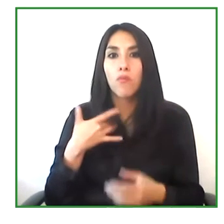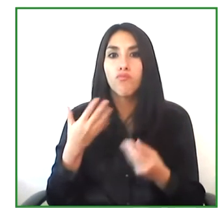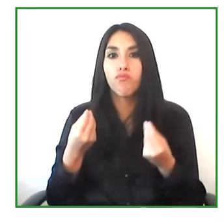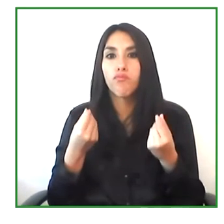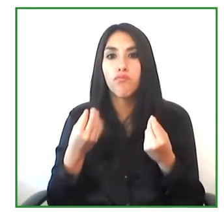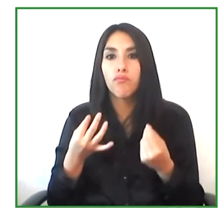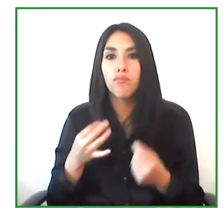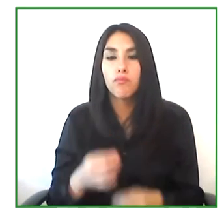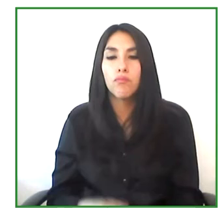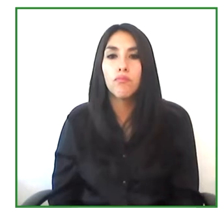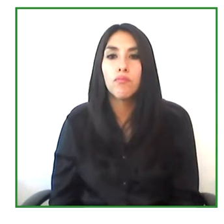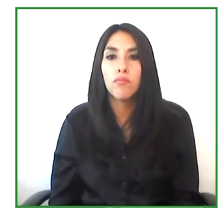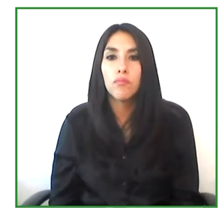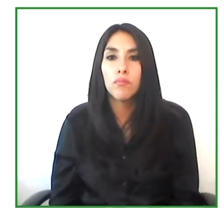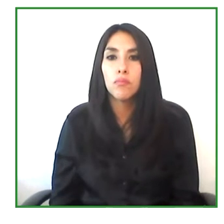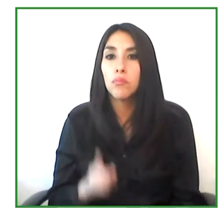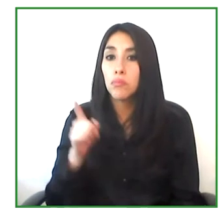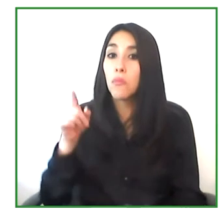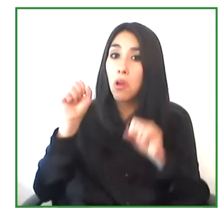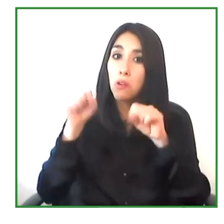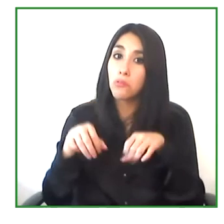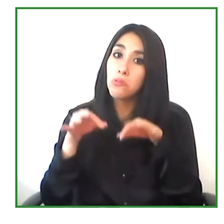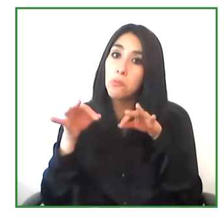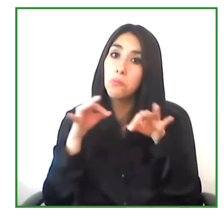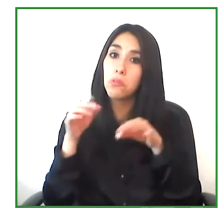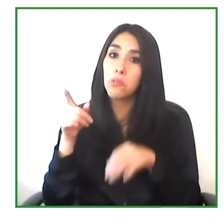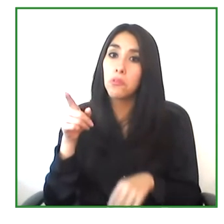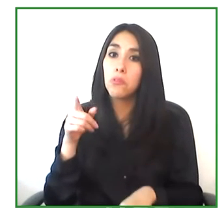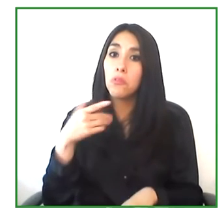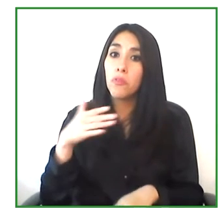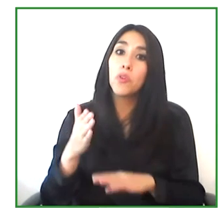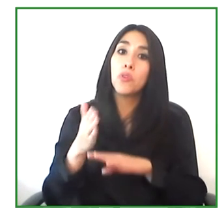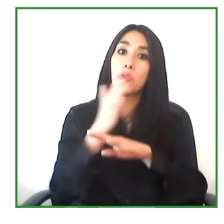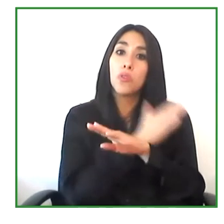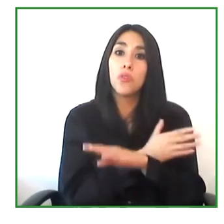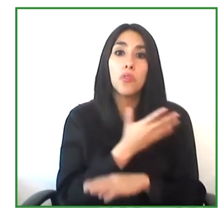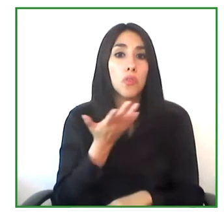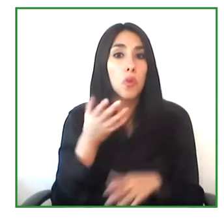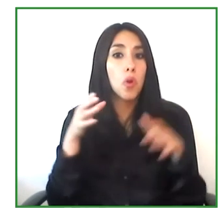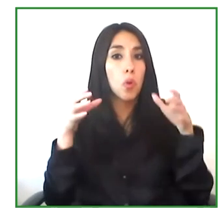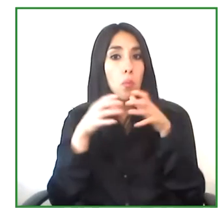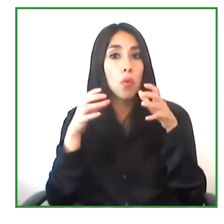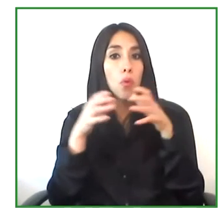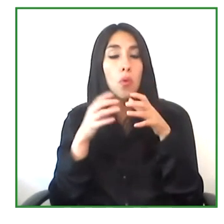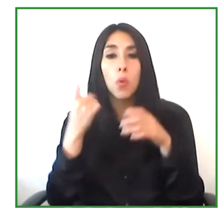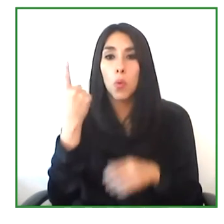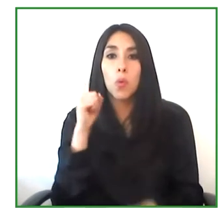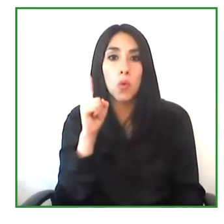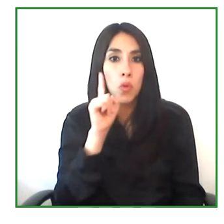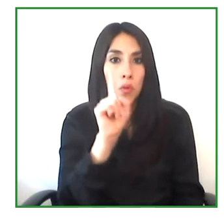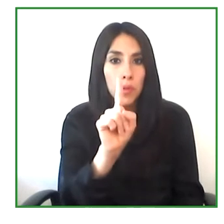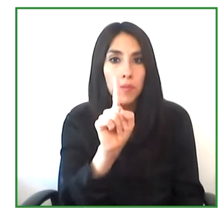because I think you were there with her recently now. Yes. Were there two weeks ago